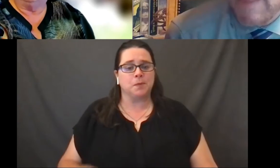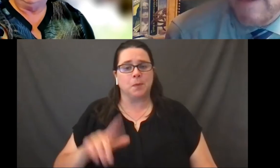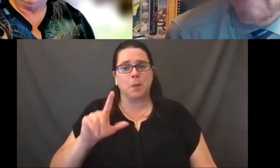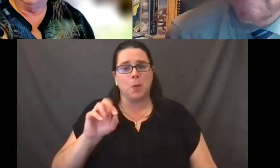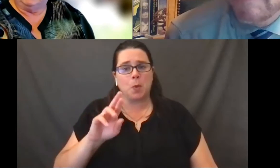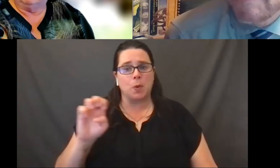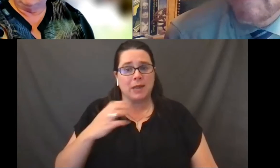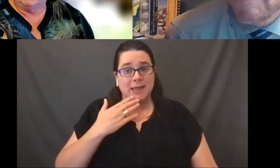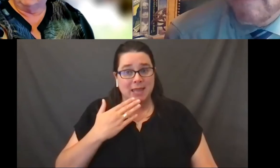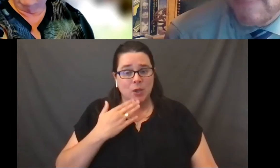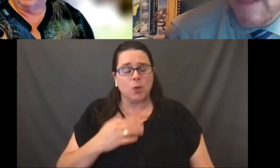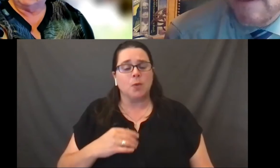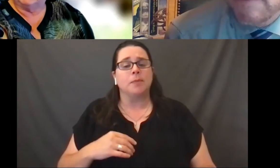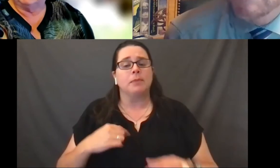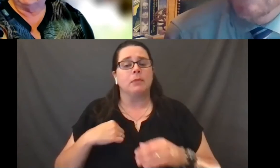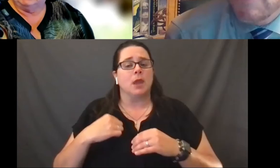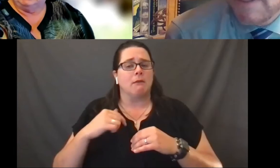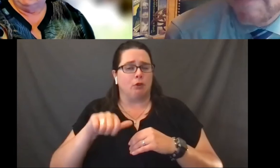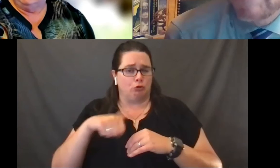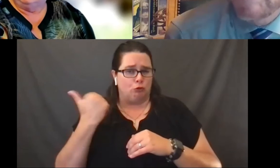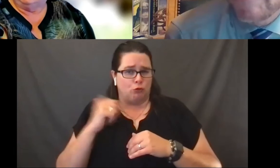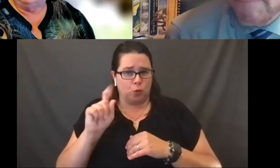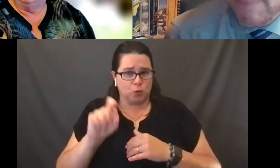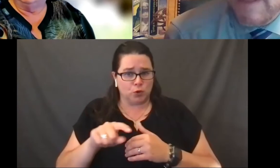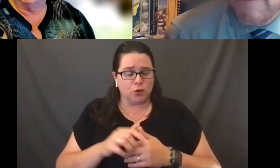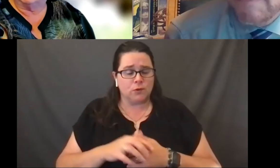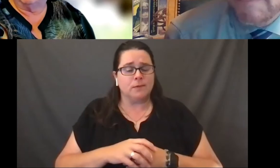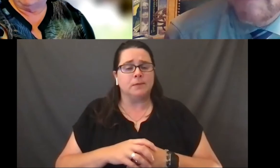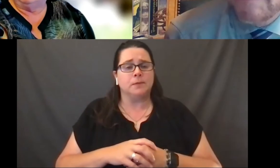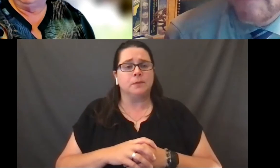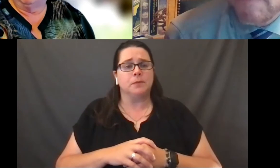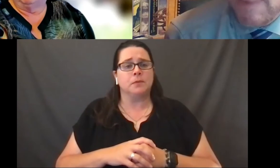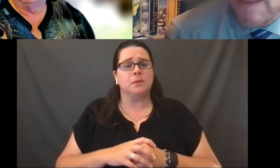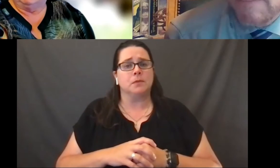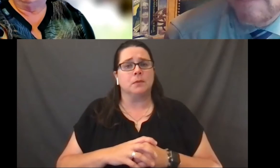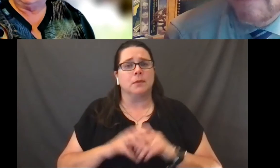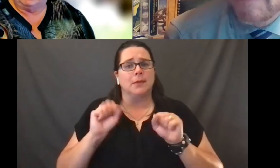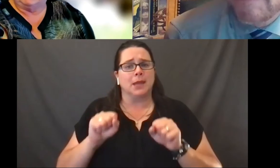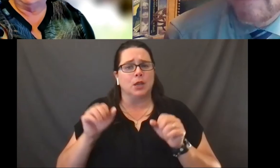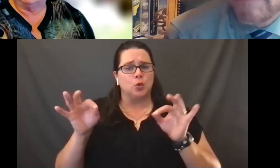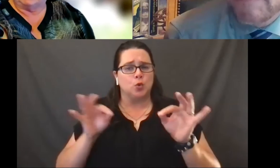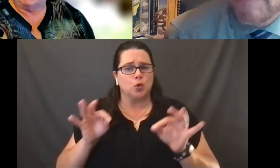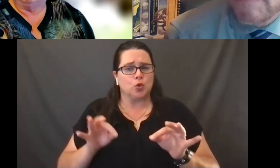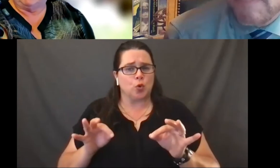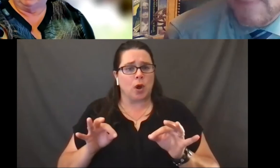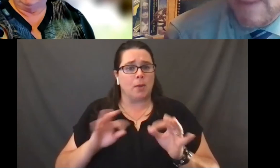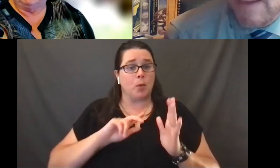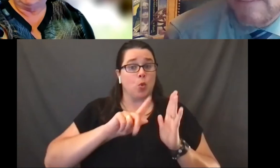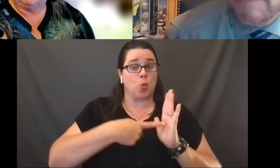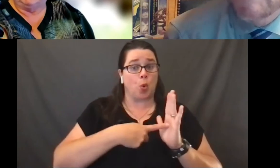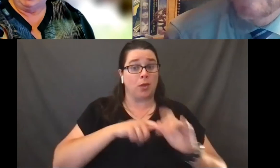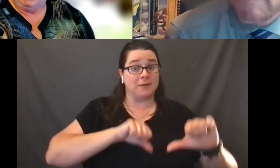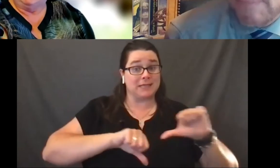And we do have another question. Can you describe the role of science and biology